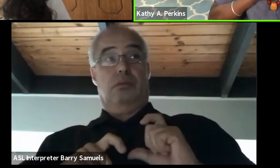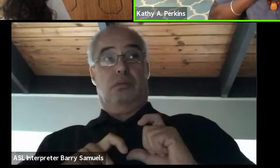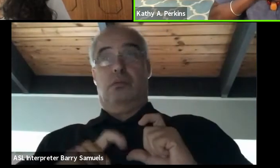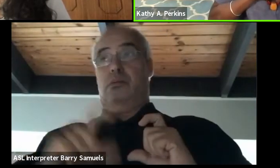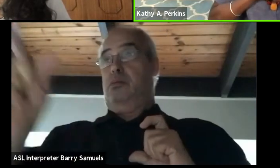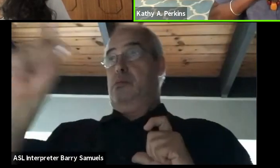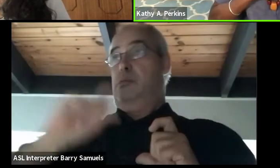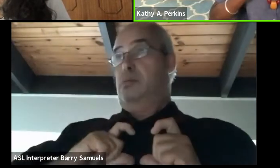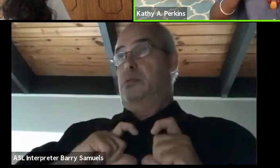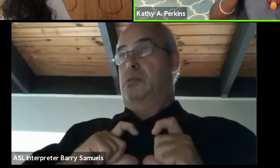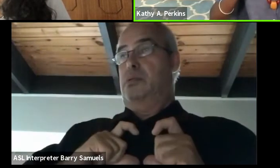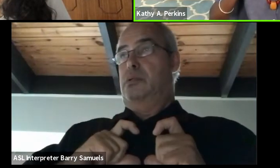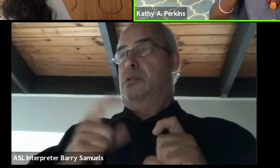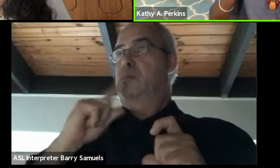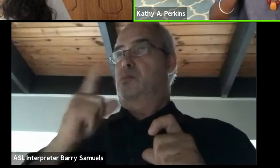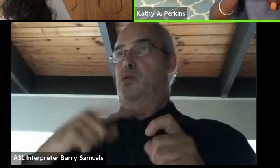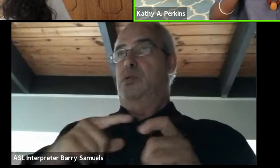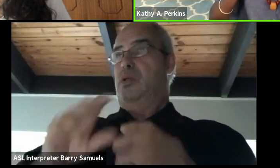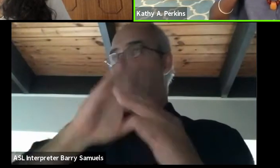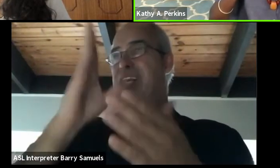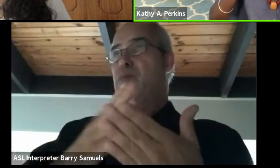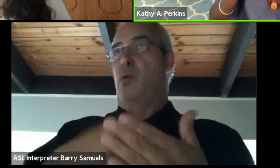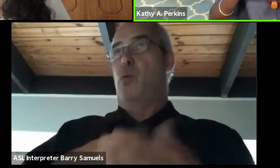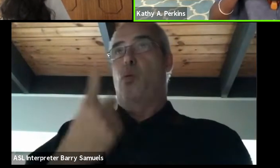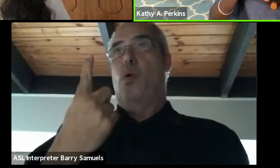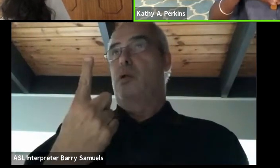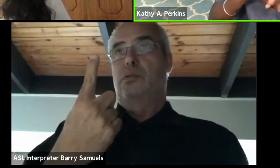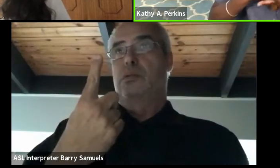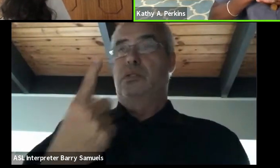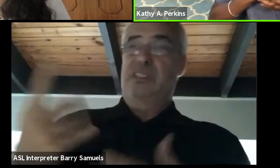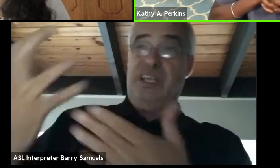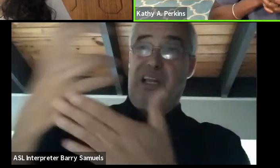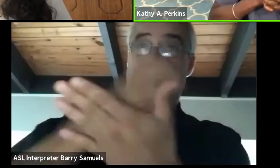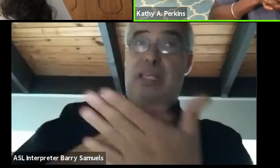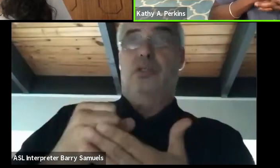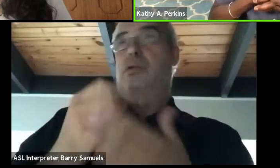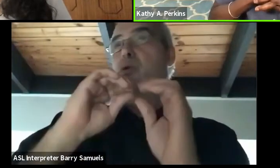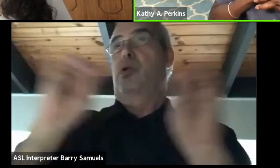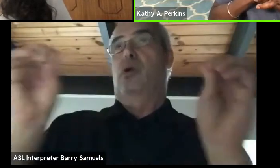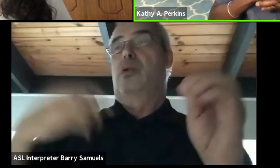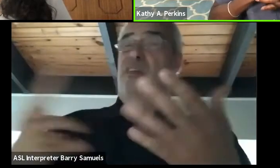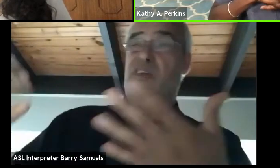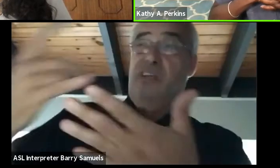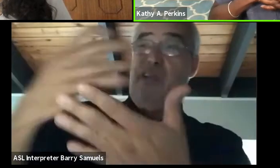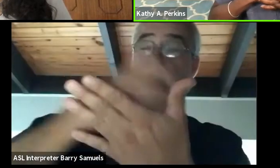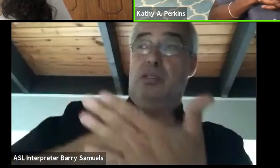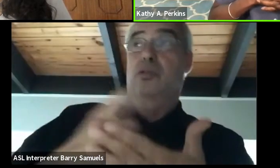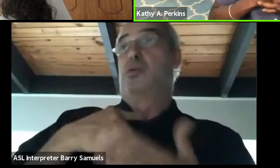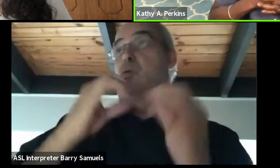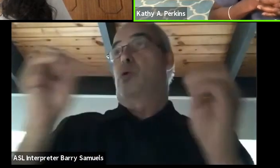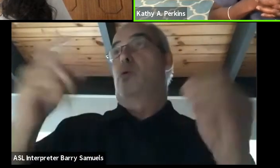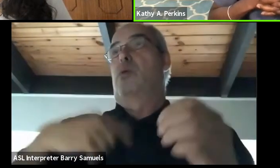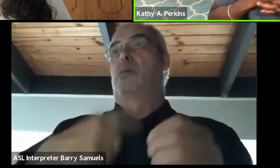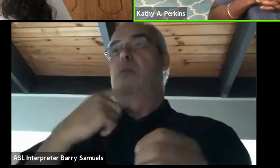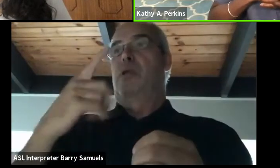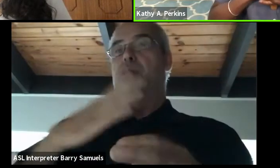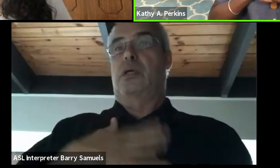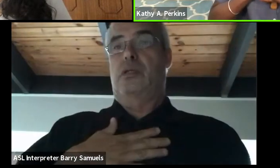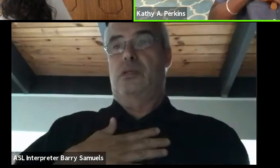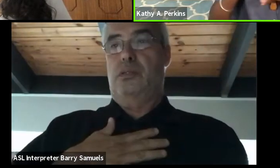but there was never one collection. And so, I started doing it.